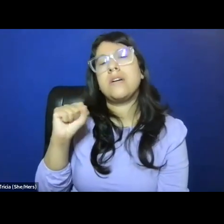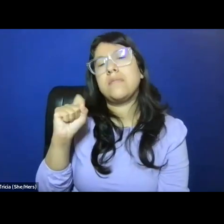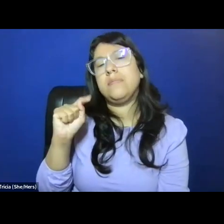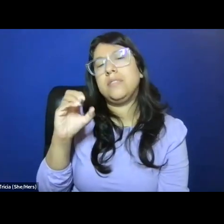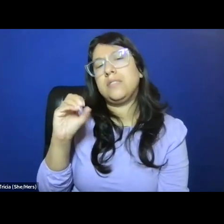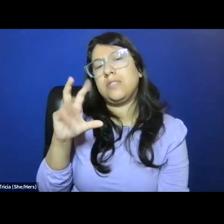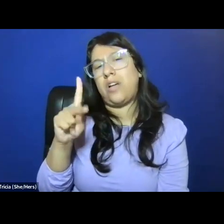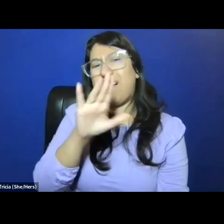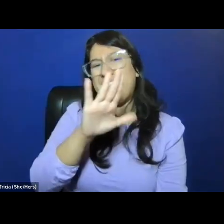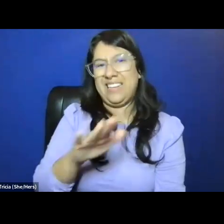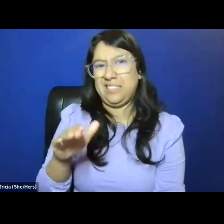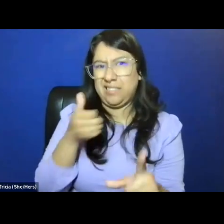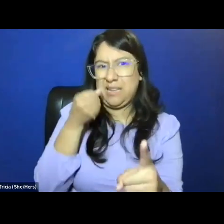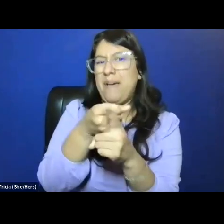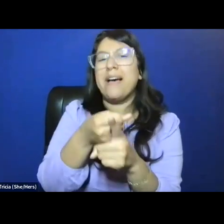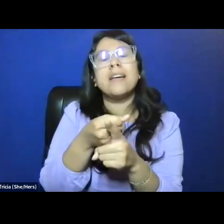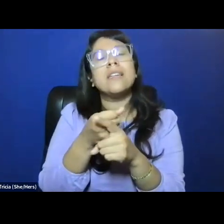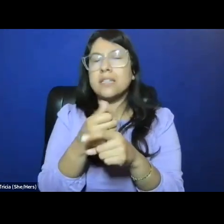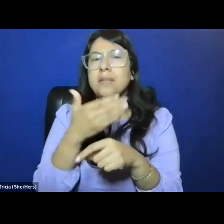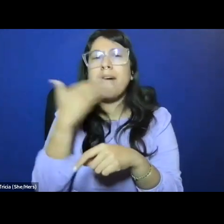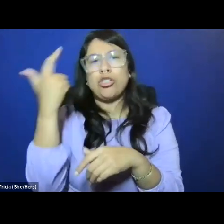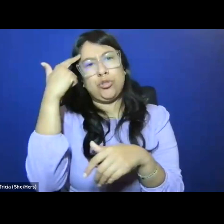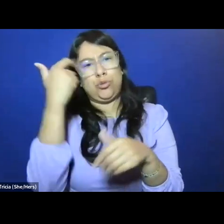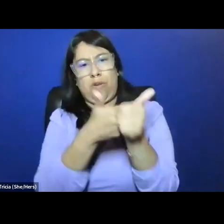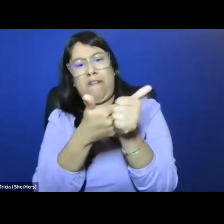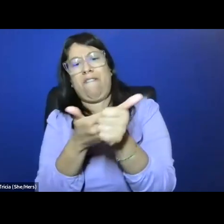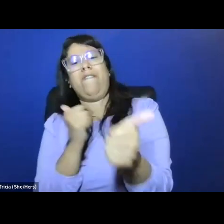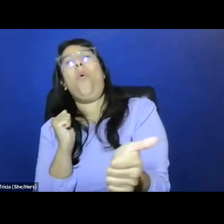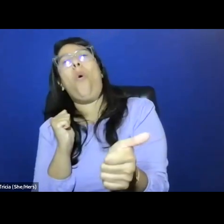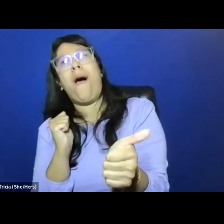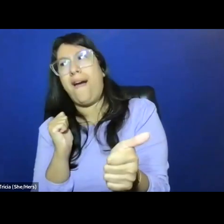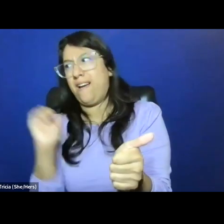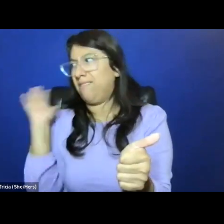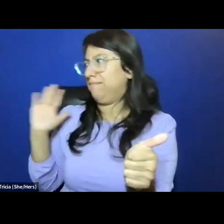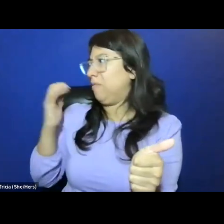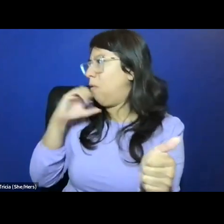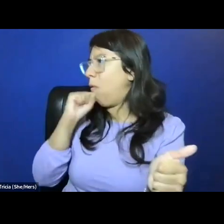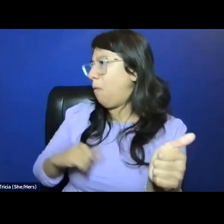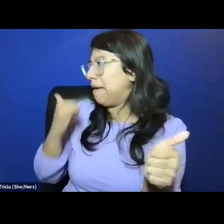and his revival, it would make sense to avoid repeating the assumptions and the errors of the past,